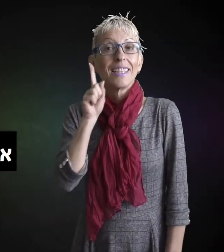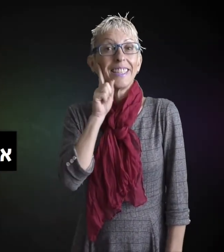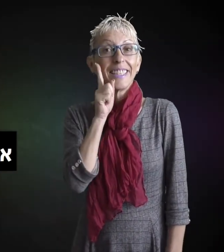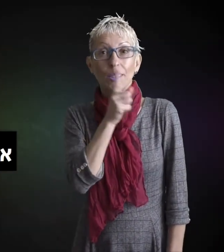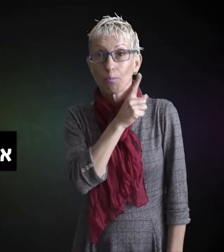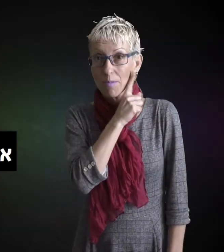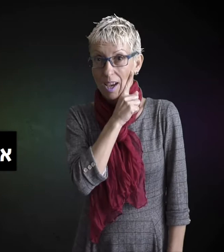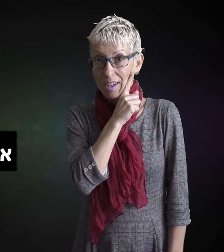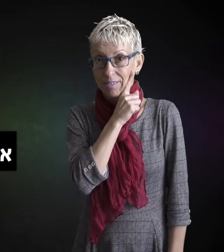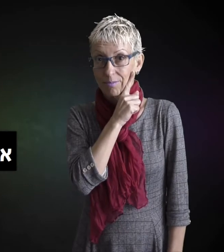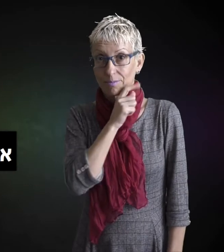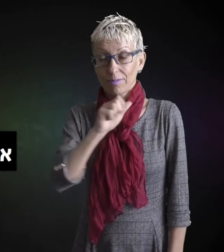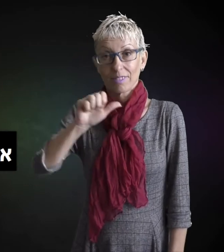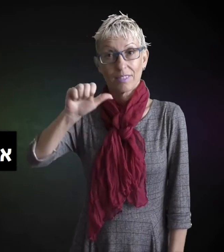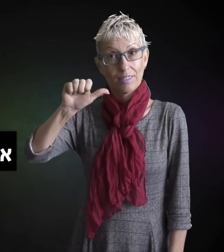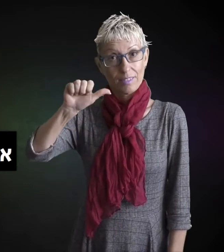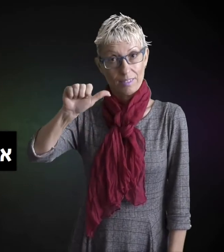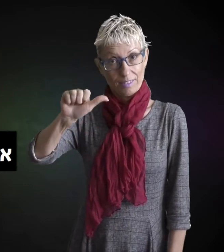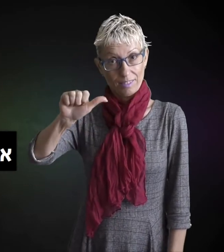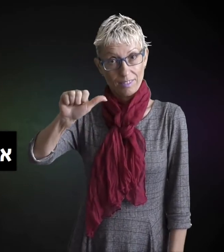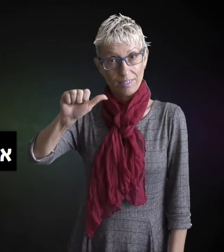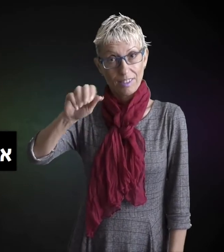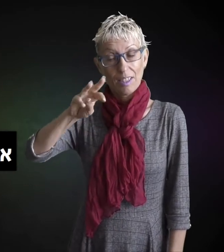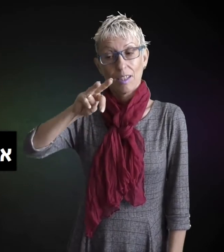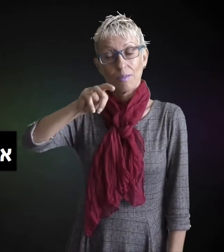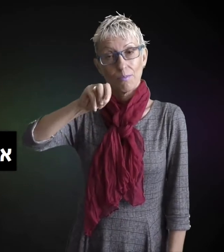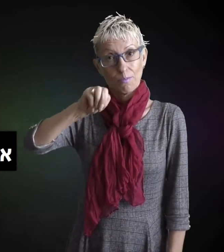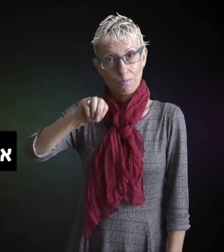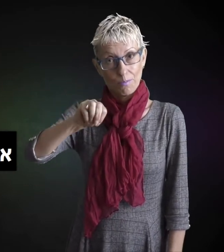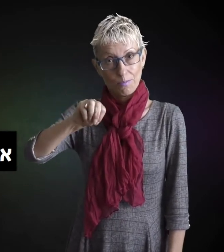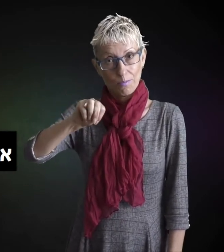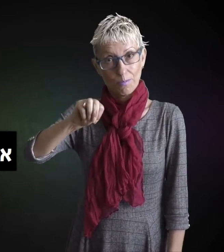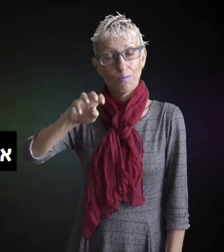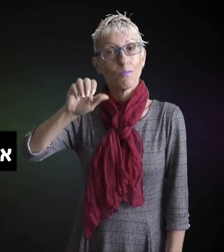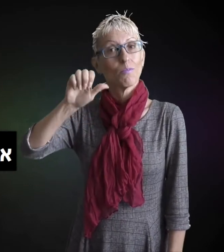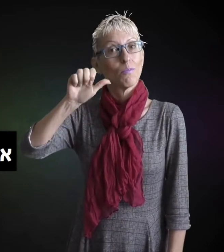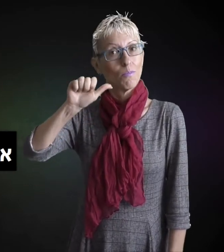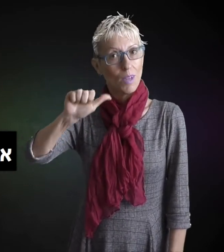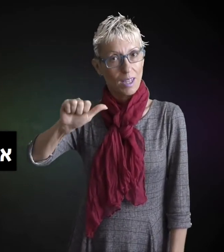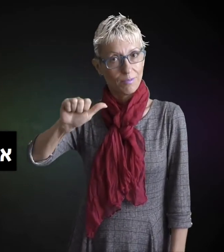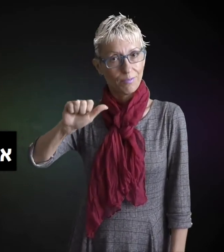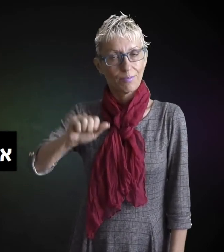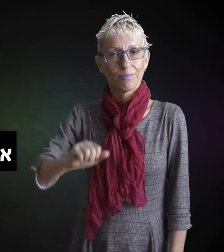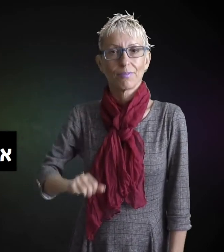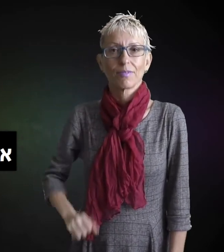mom - i. m. a